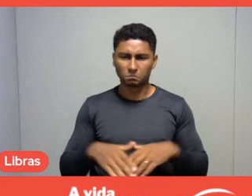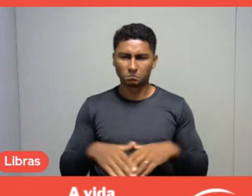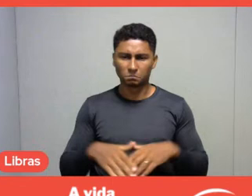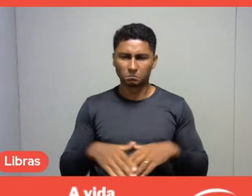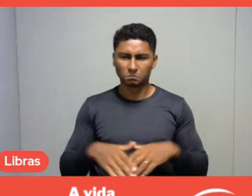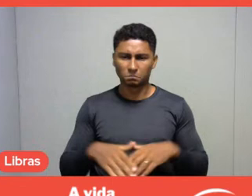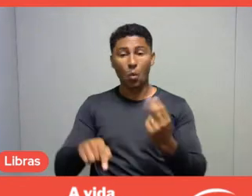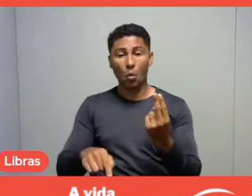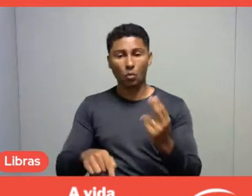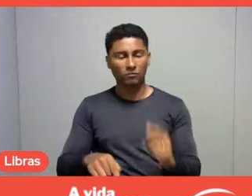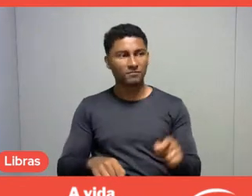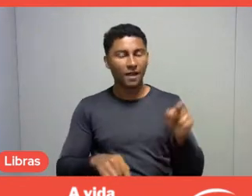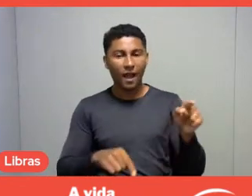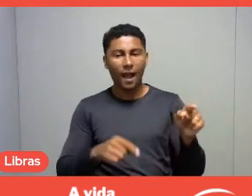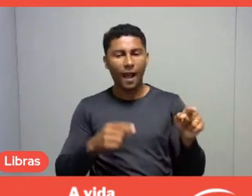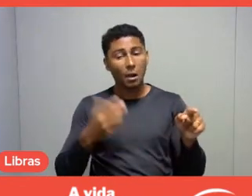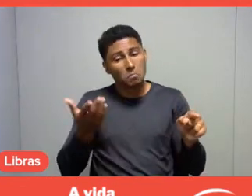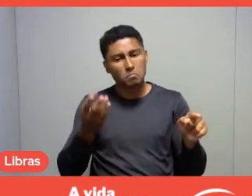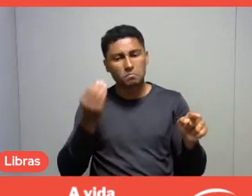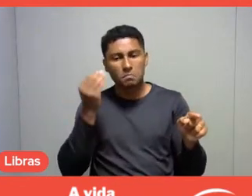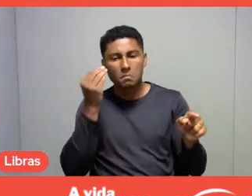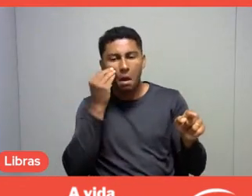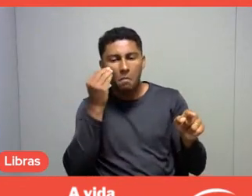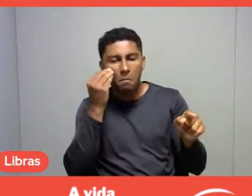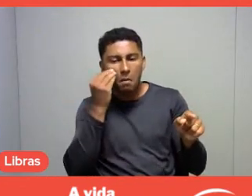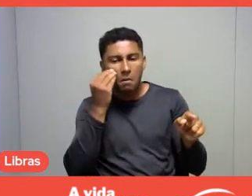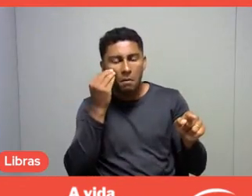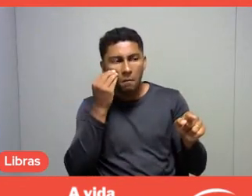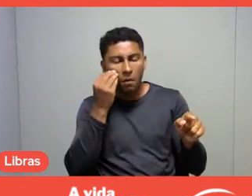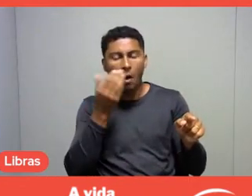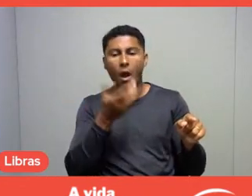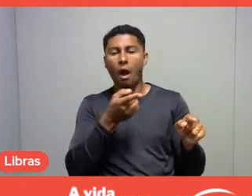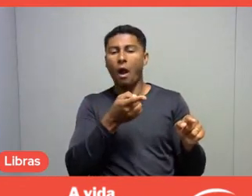trying new leisure opportunities,